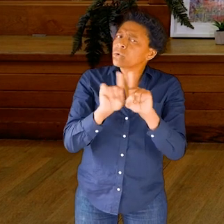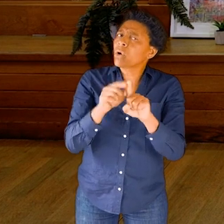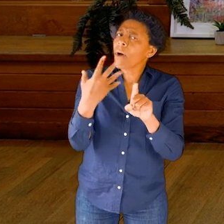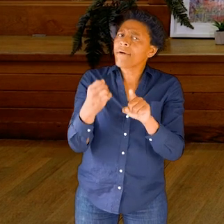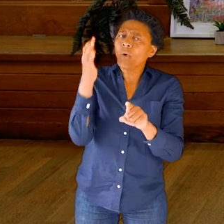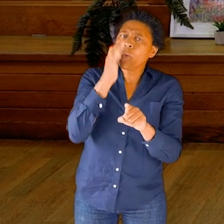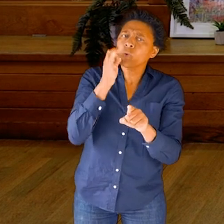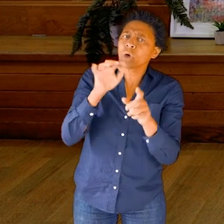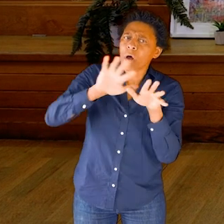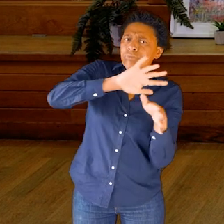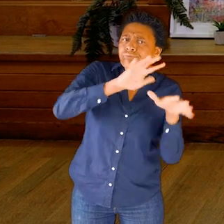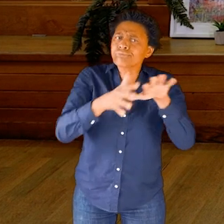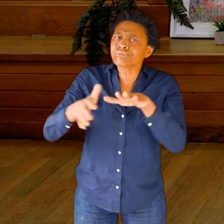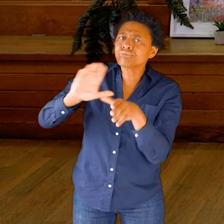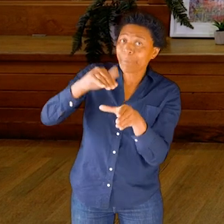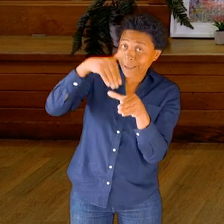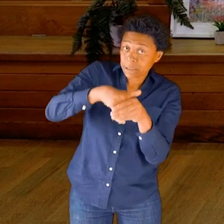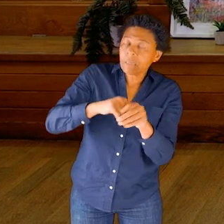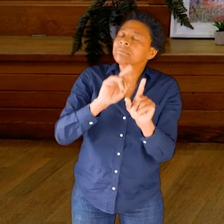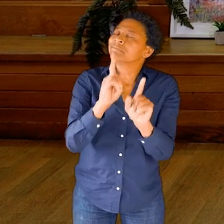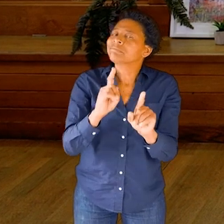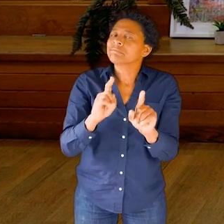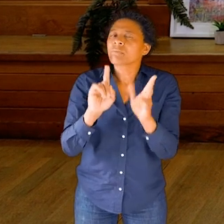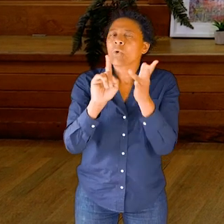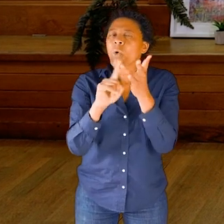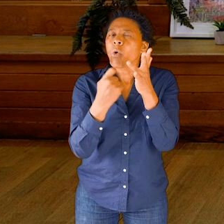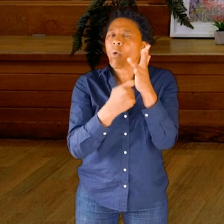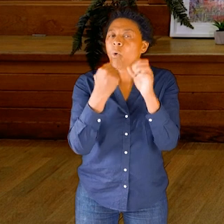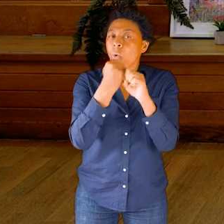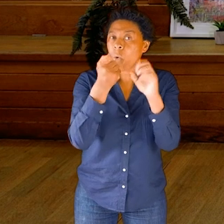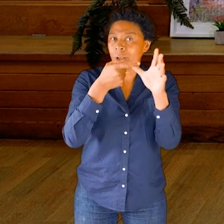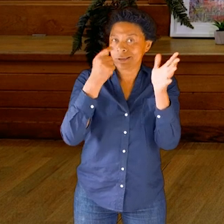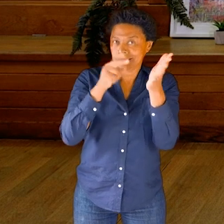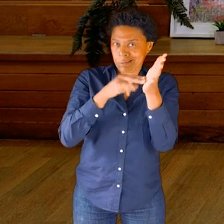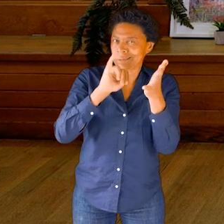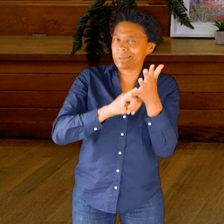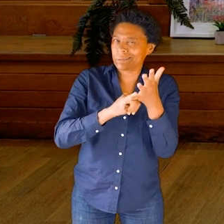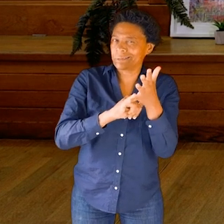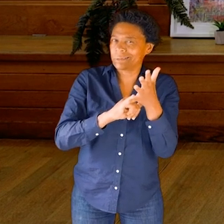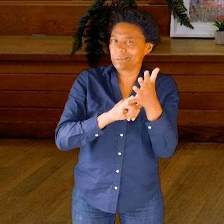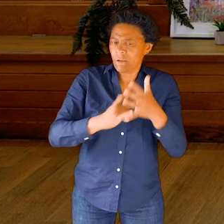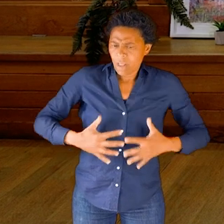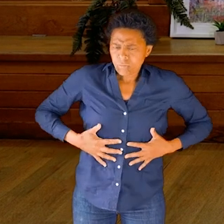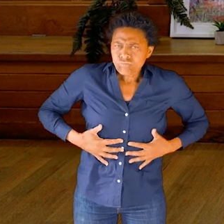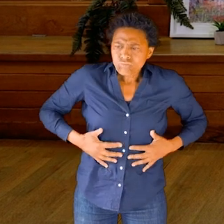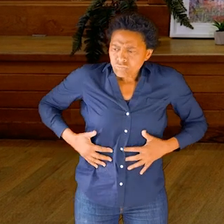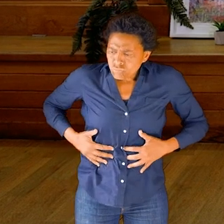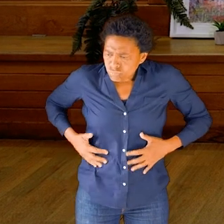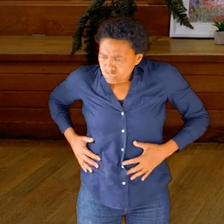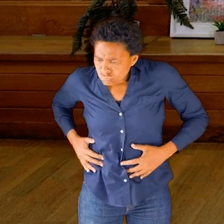water and liquid in them too, but the organs have a lot more. So these soft organs of the abdomen.